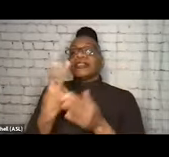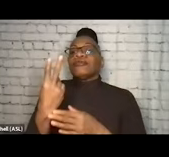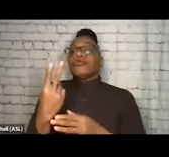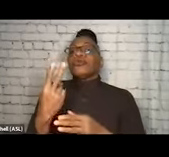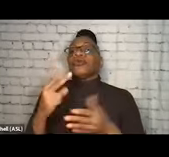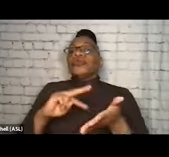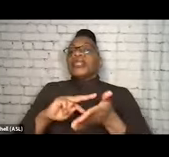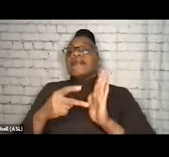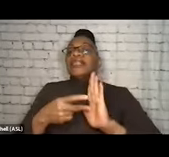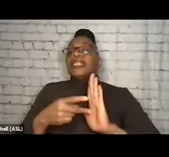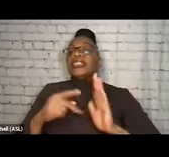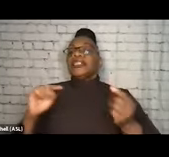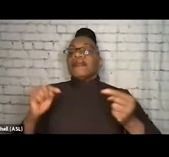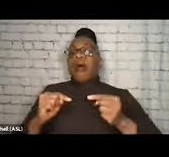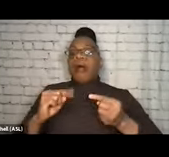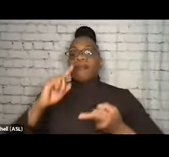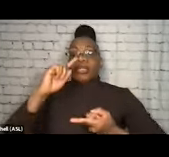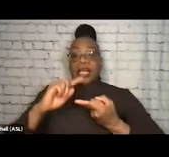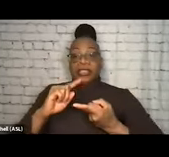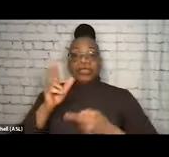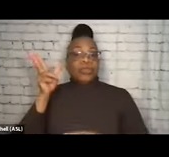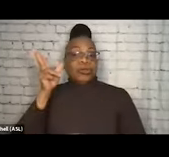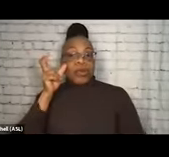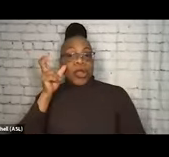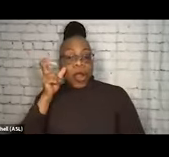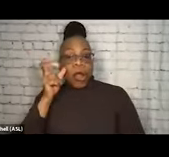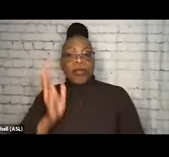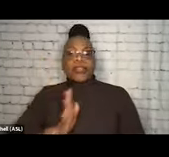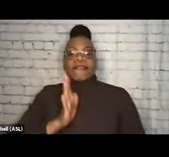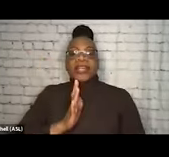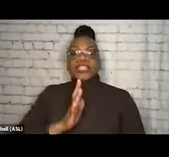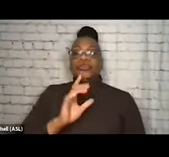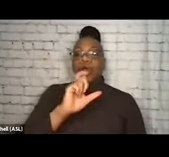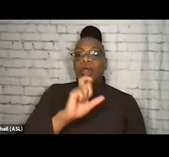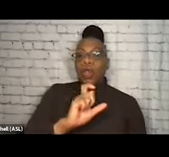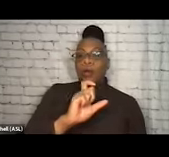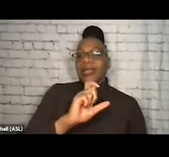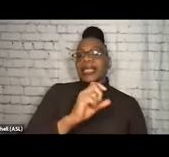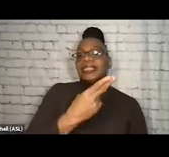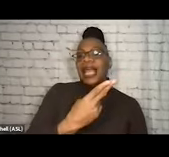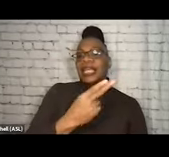We heard the official, lowercase-h, lowercase-r risk mitigation concept of harm reduction,